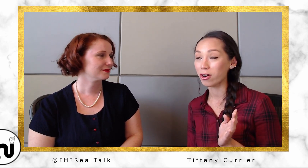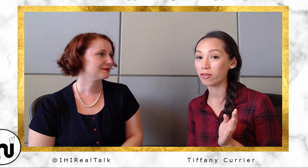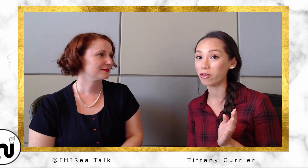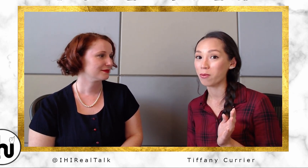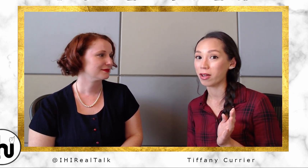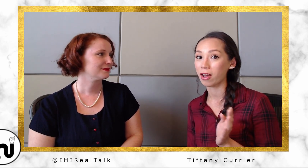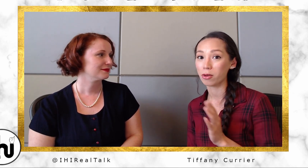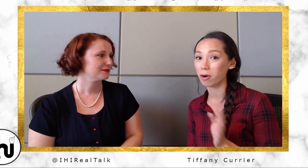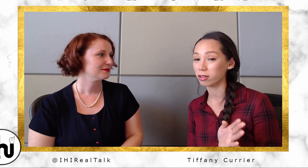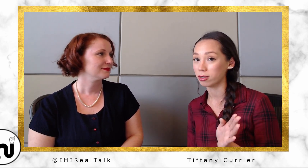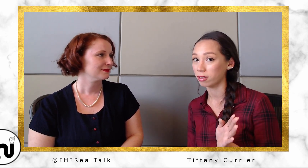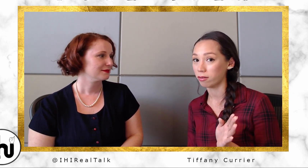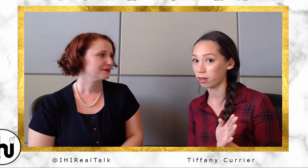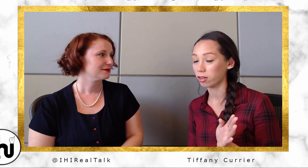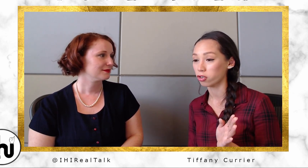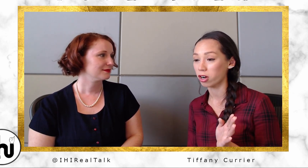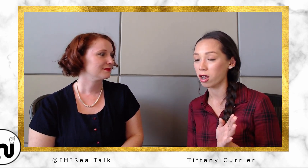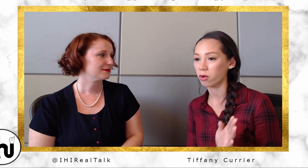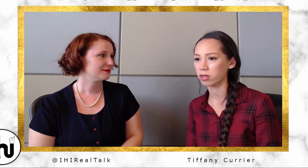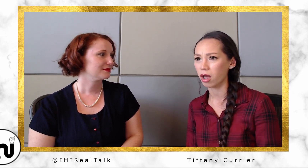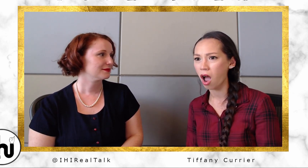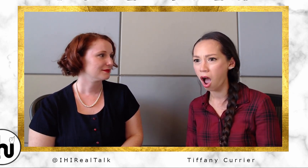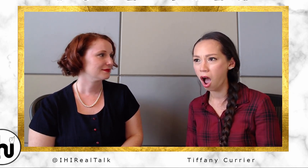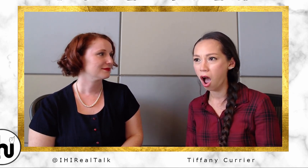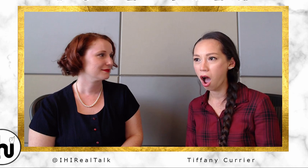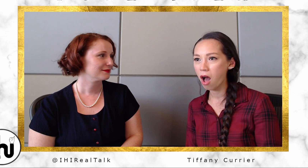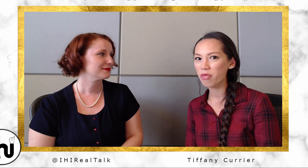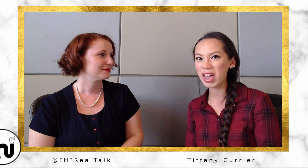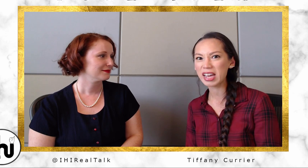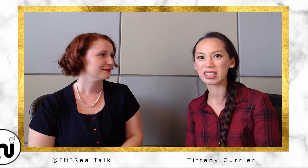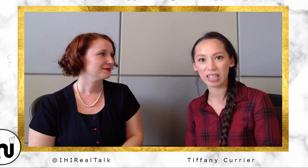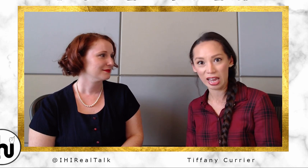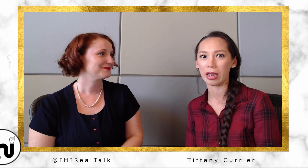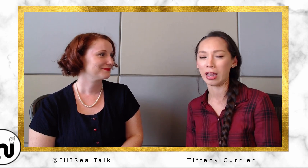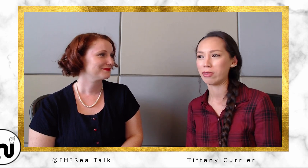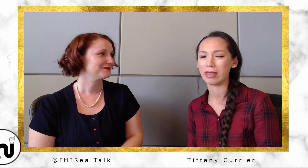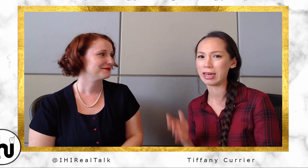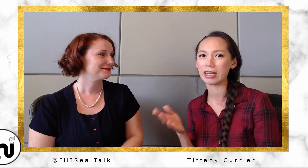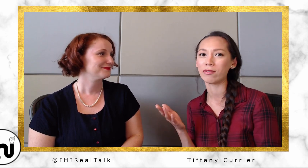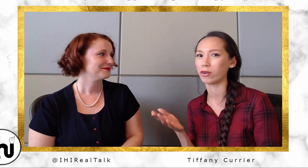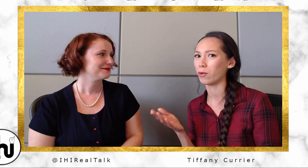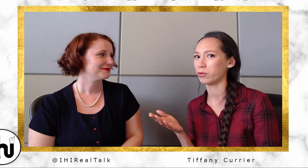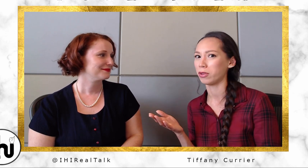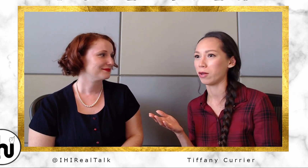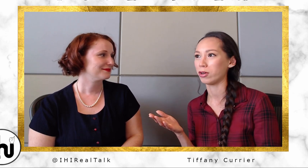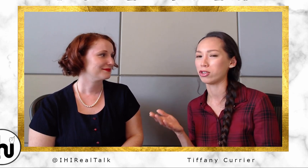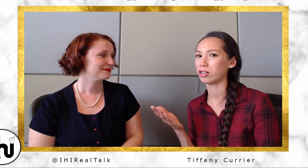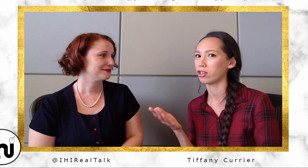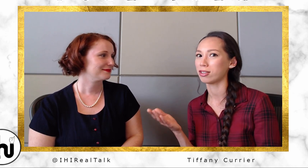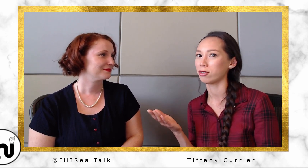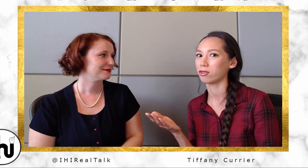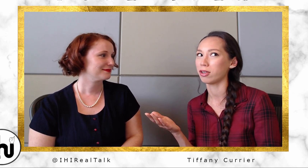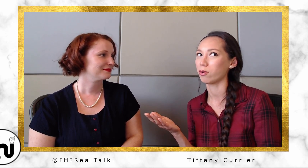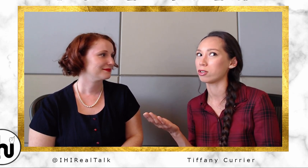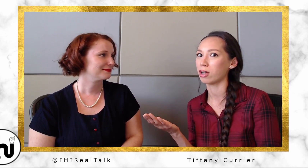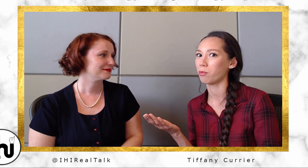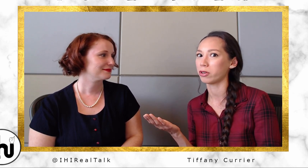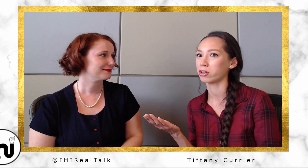from like other parts of the country. And I was like, "They exist!" And they didn't even grow up with the language. They just learned the language a couple years ago!